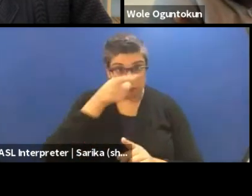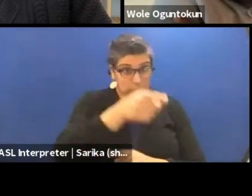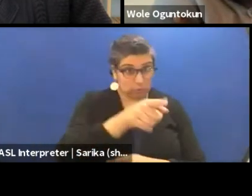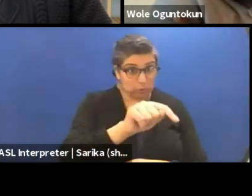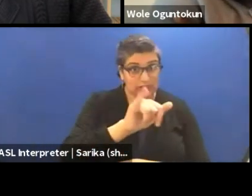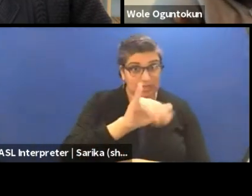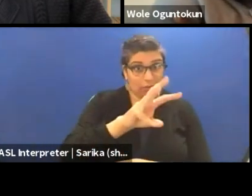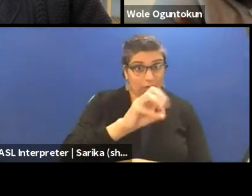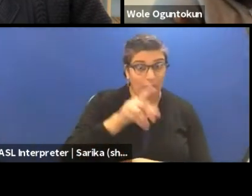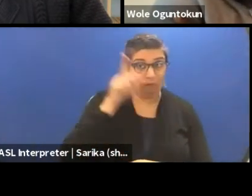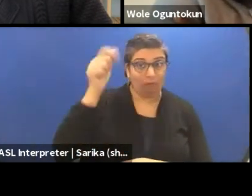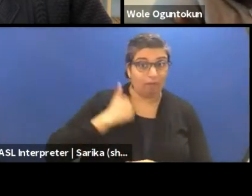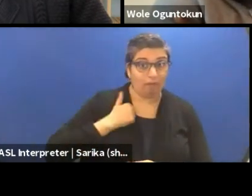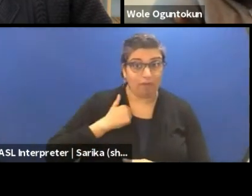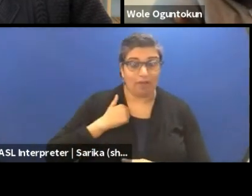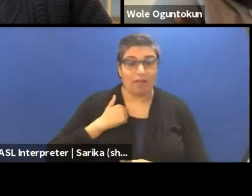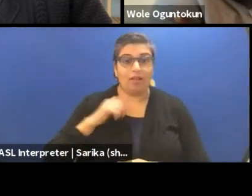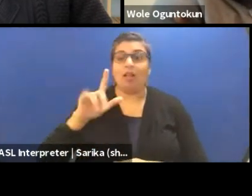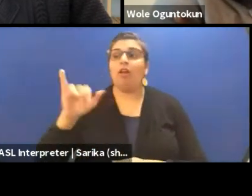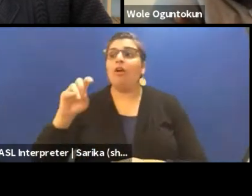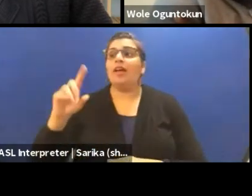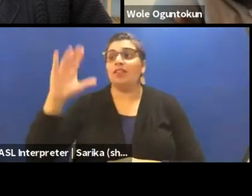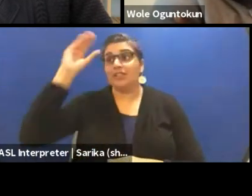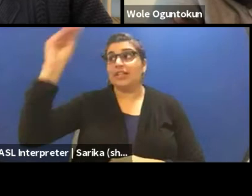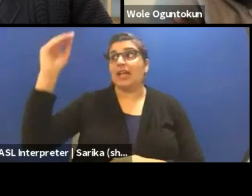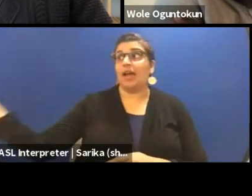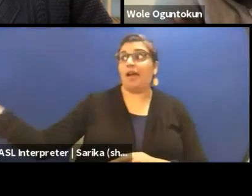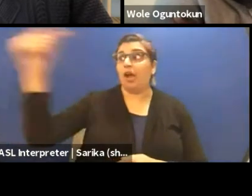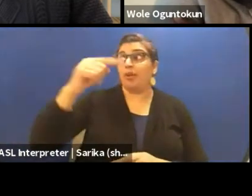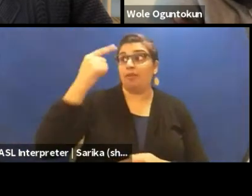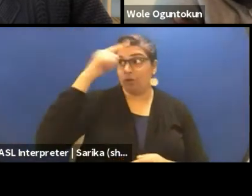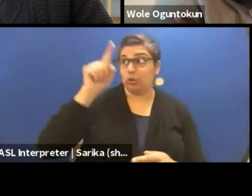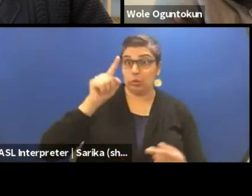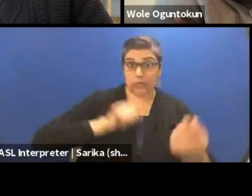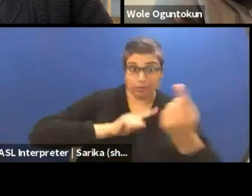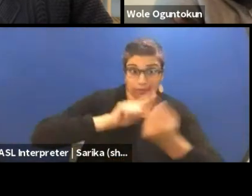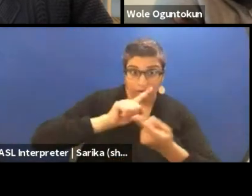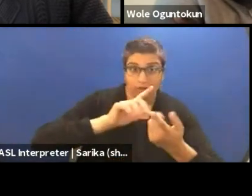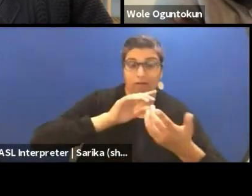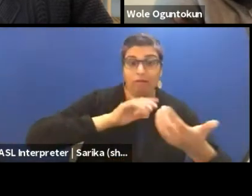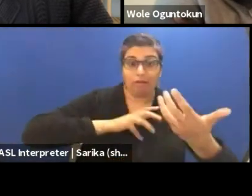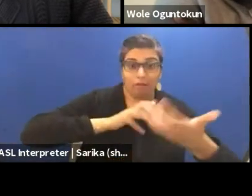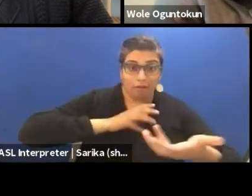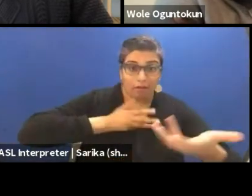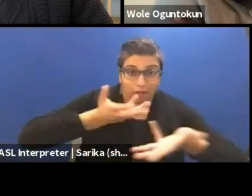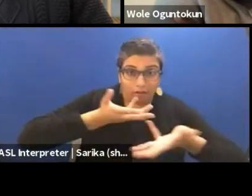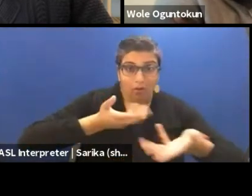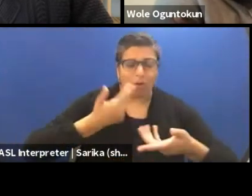"Lloyd there's a guy is coming for you to work with." Or is it us initiating that there is this thing